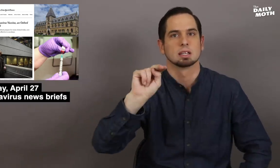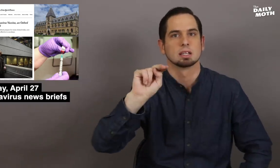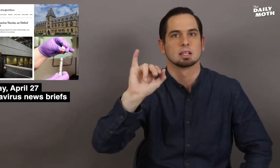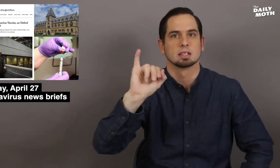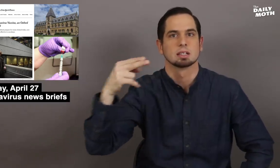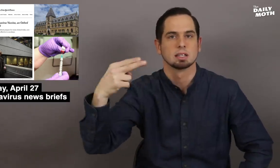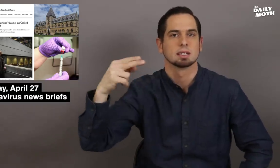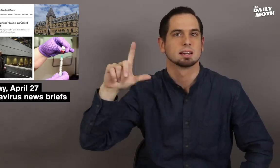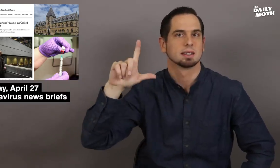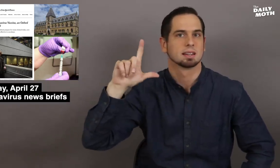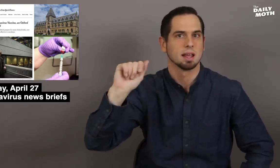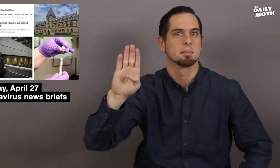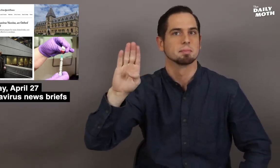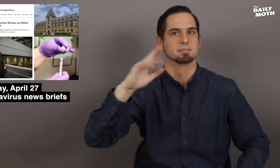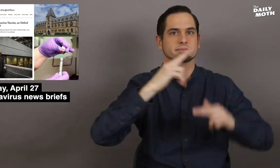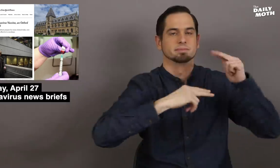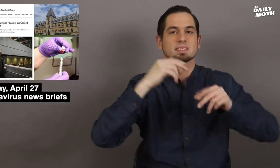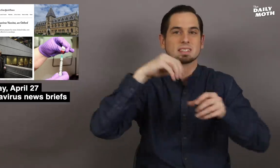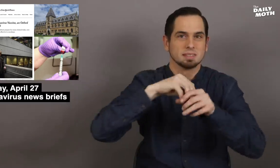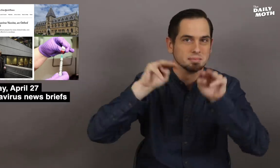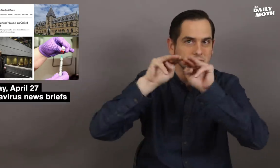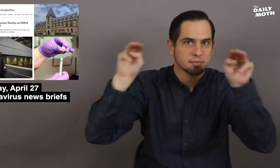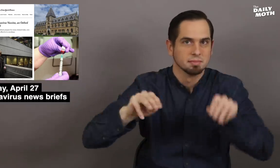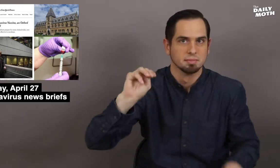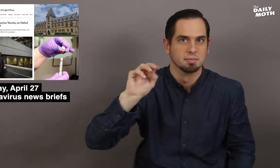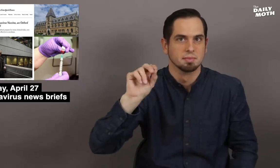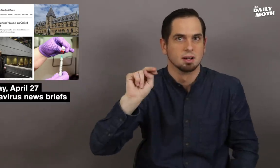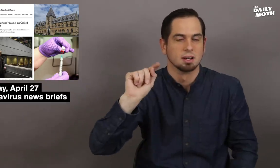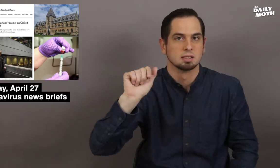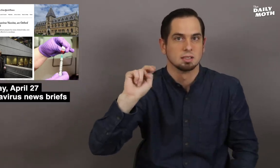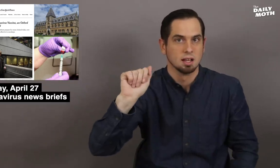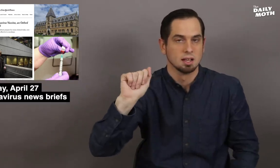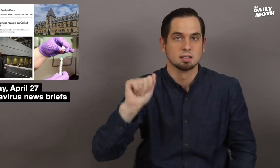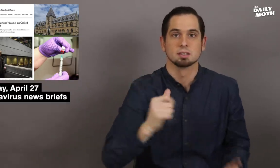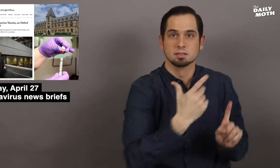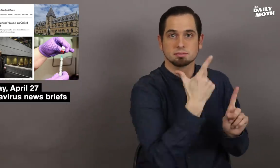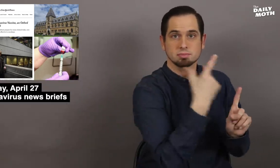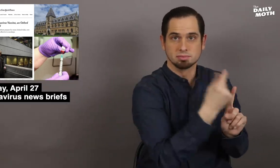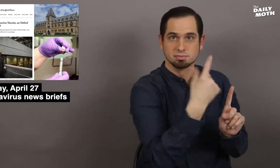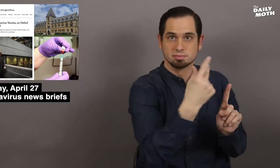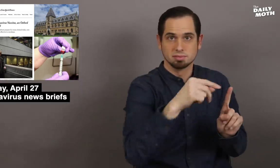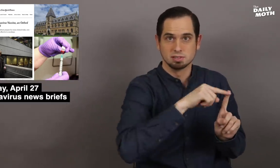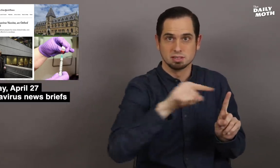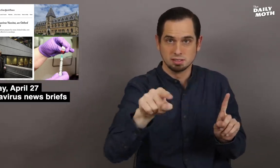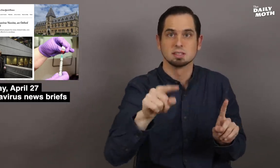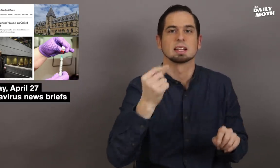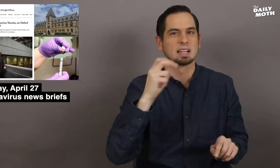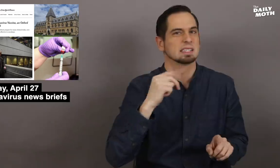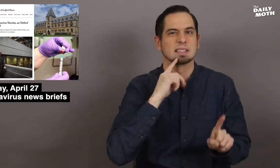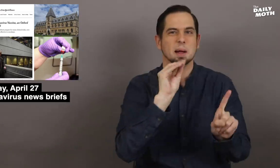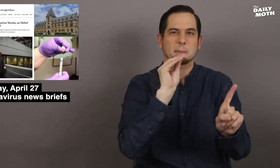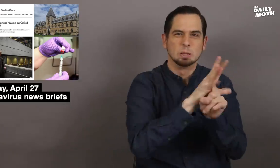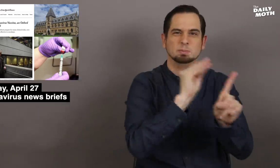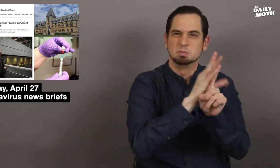a NIH laboratory in Montana who were exposed to